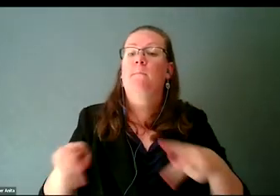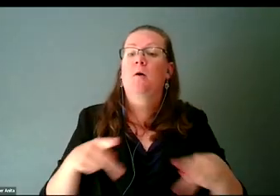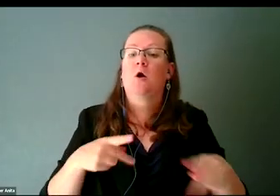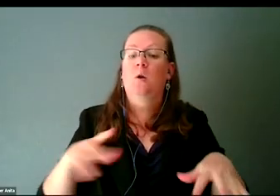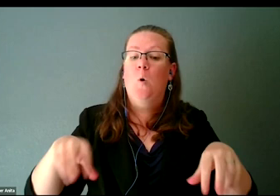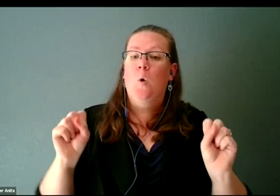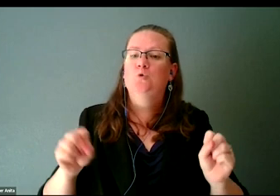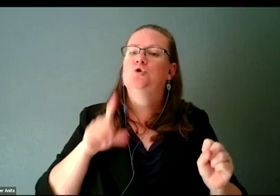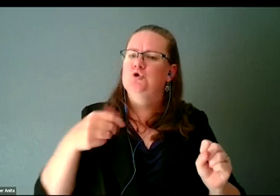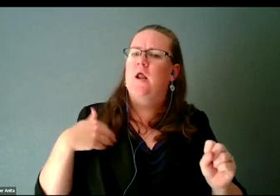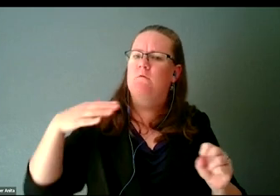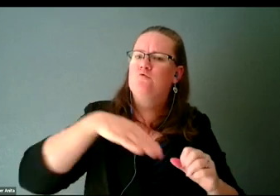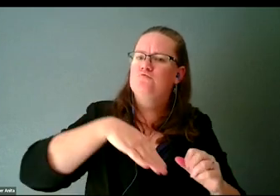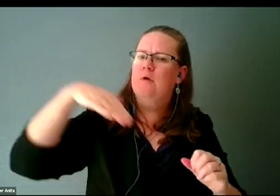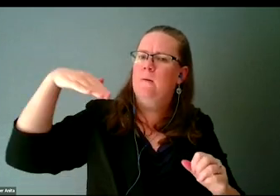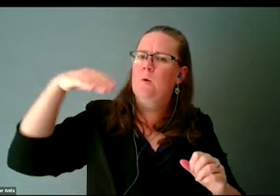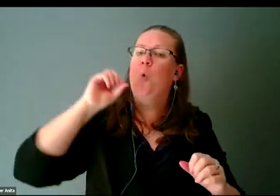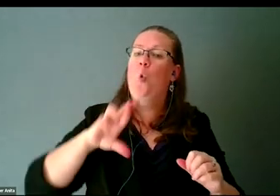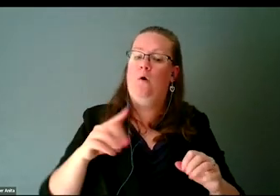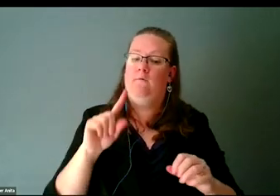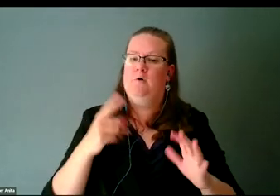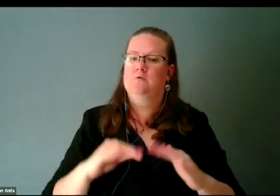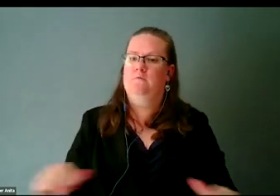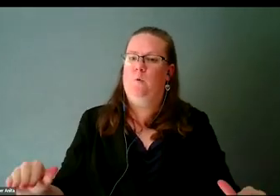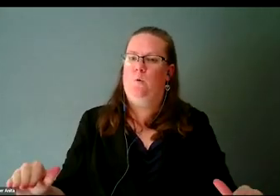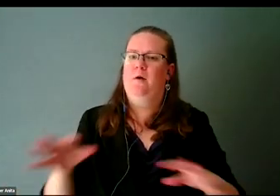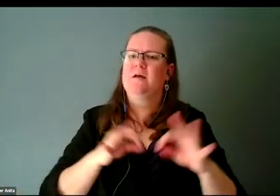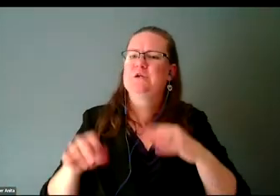Instead of you having to spend all sorts of energy